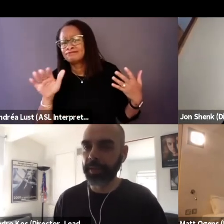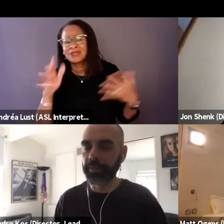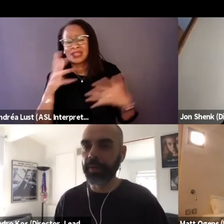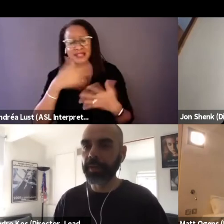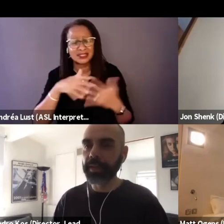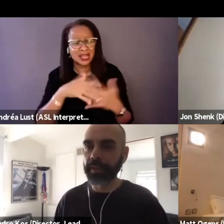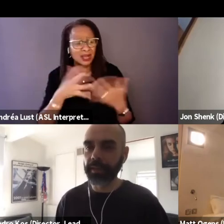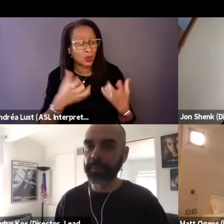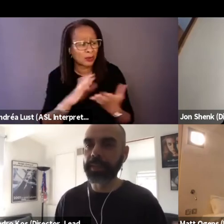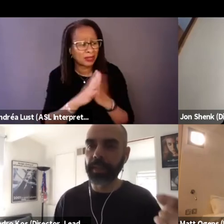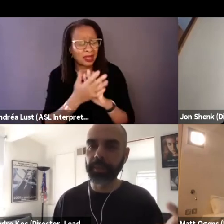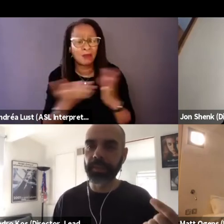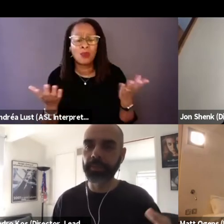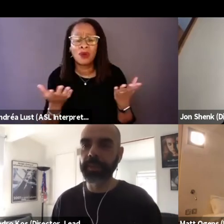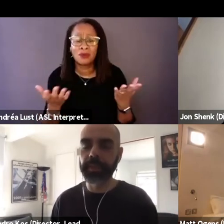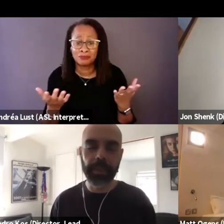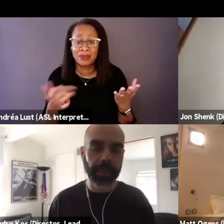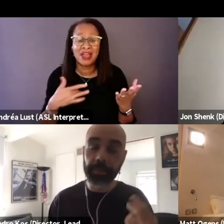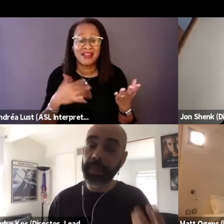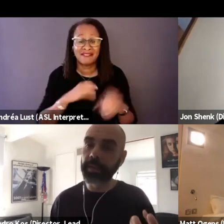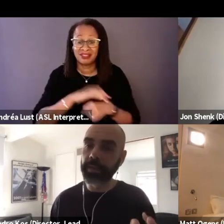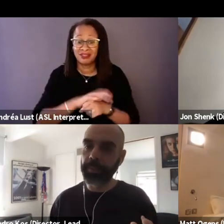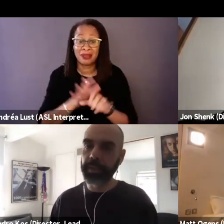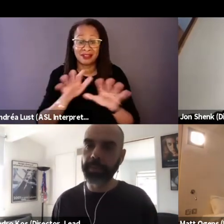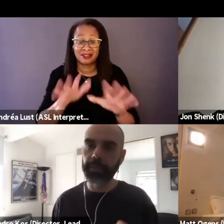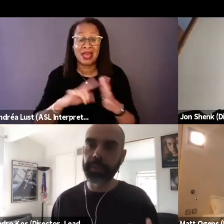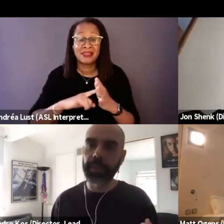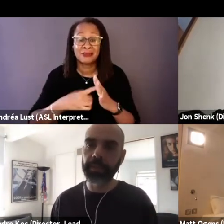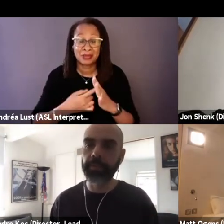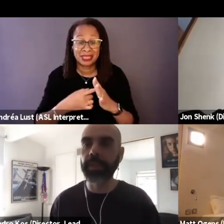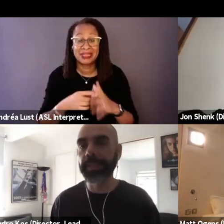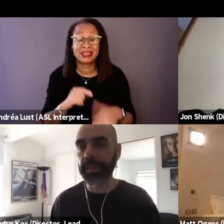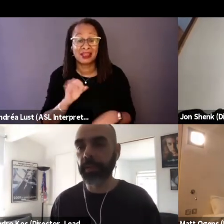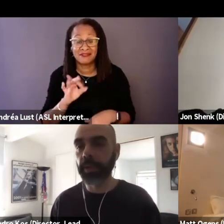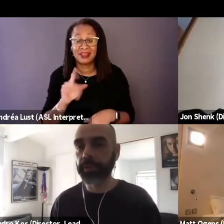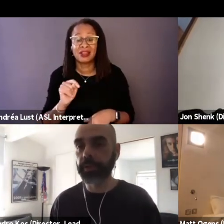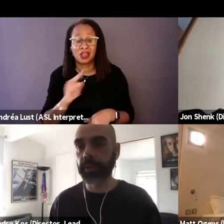And I felt like that, the beginning of the pandemic really kind of raises that question.